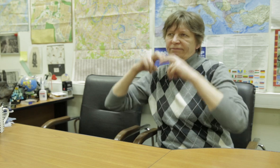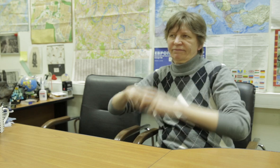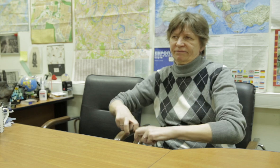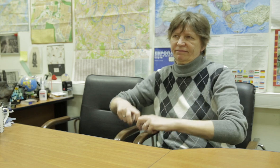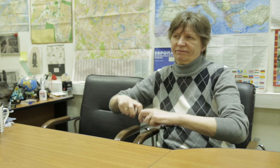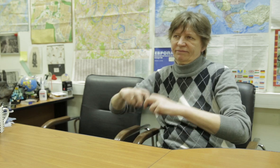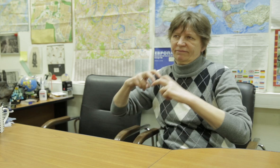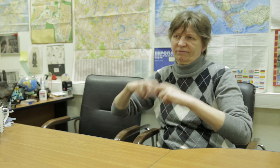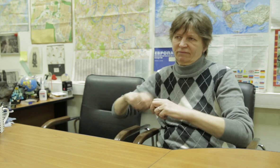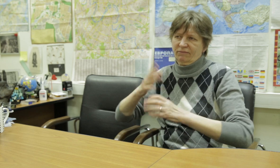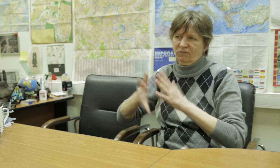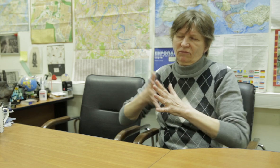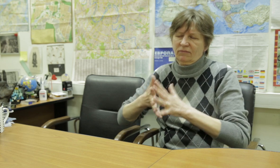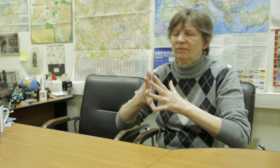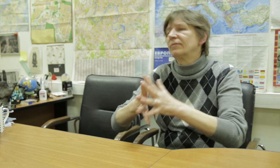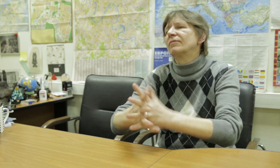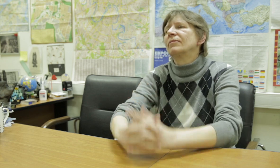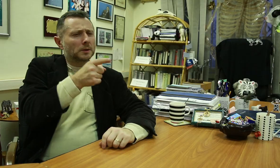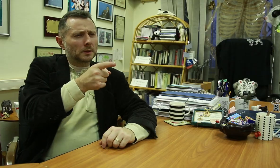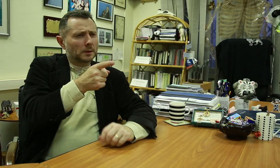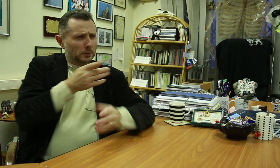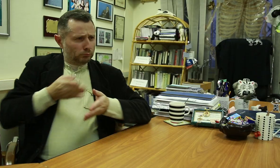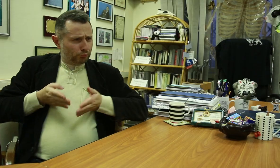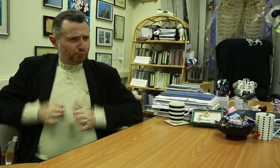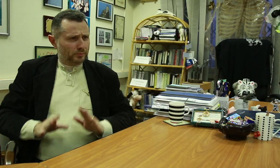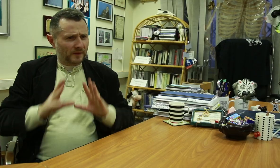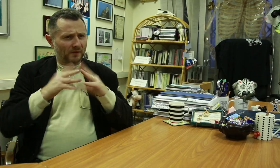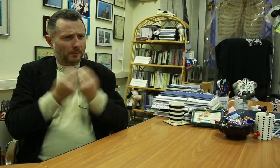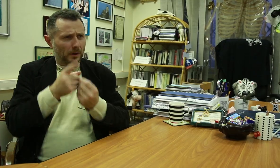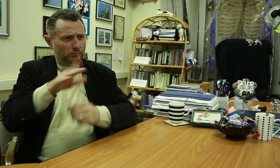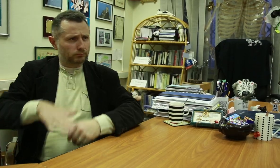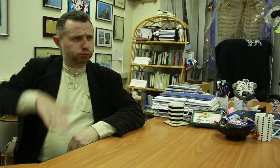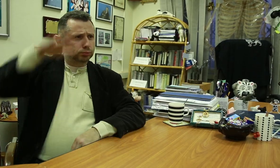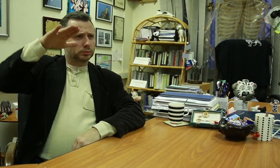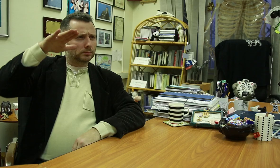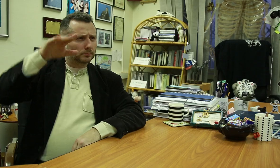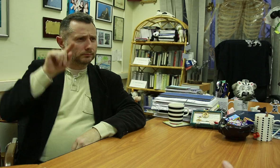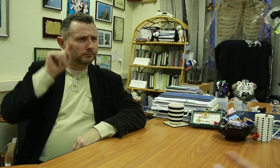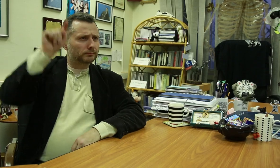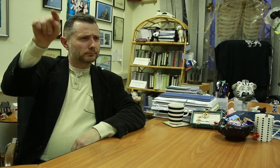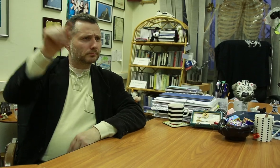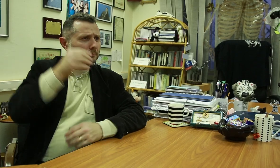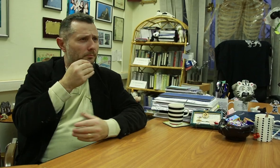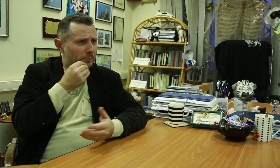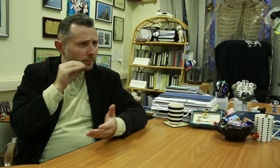me to choose and show more. In Russia, there are many well-known universities and colleges such